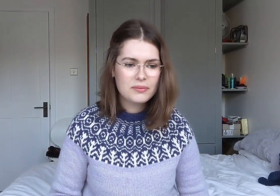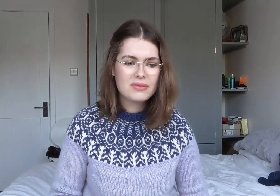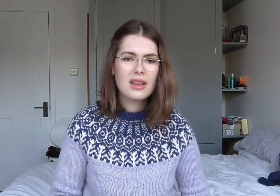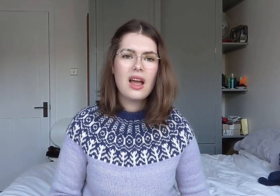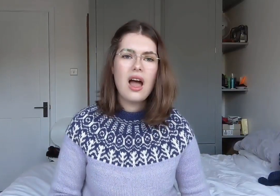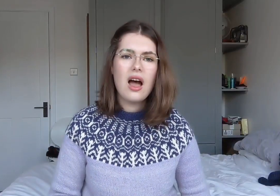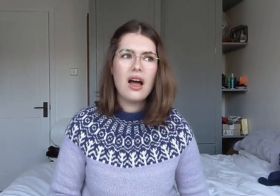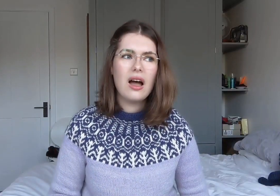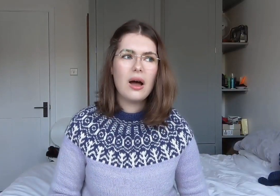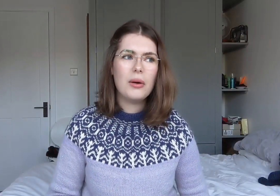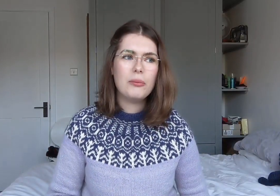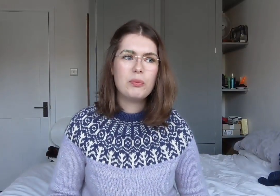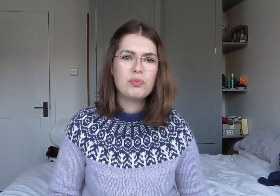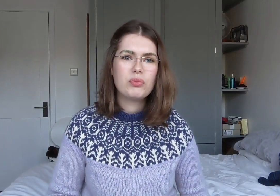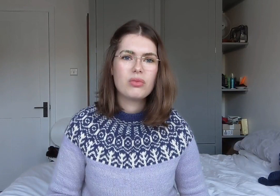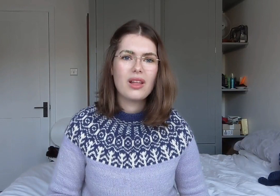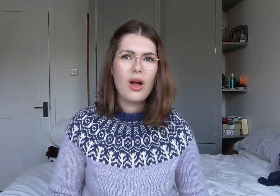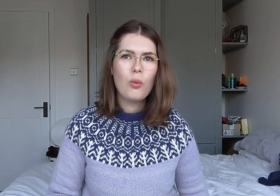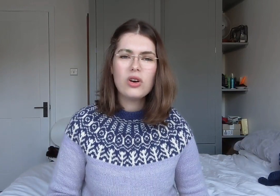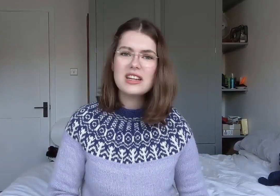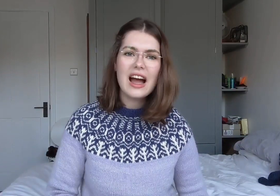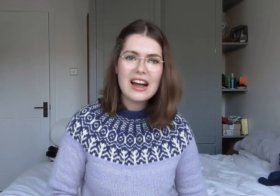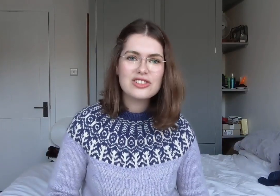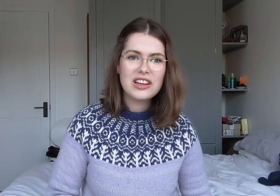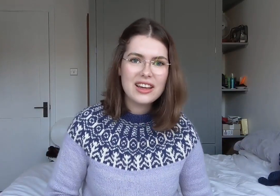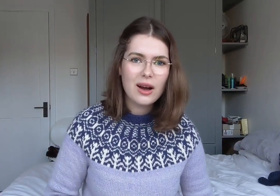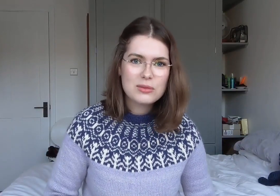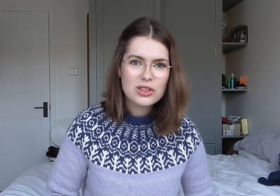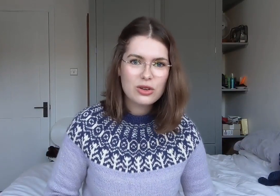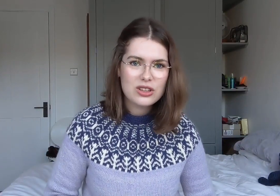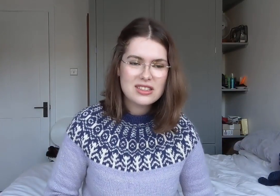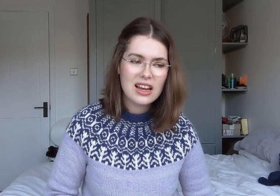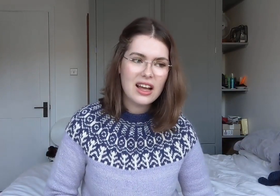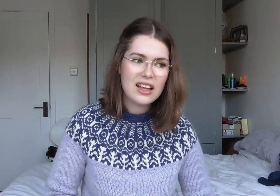What it actually comes across like